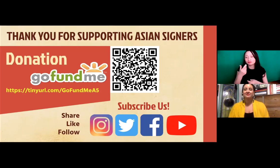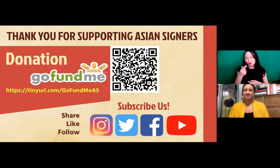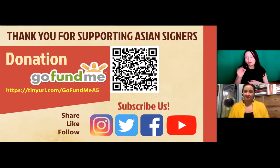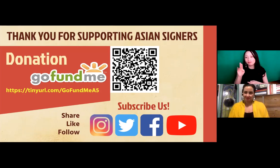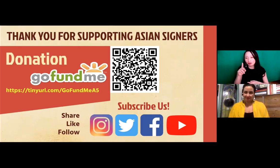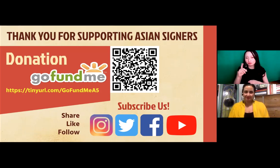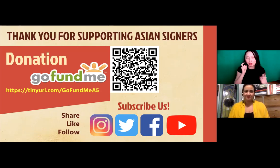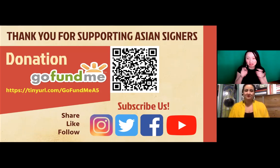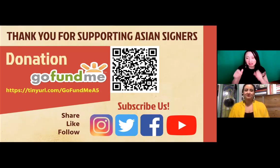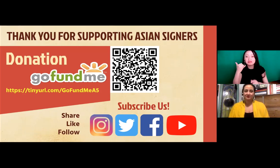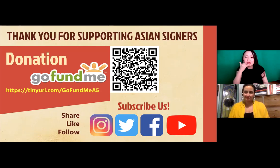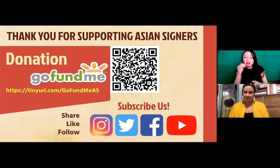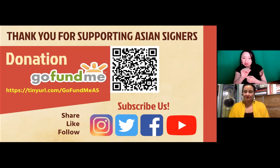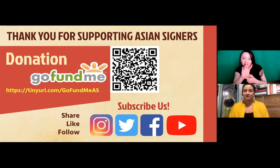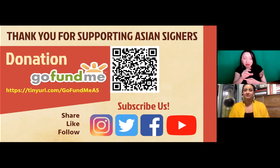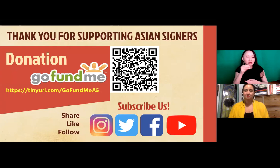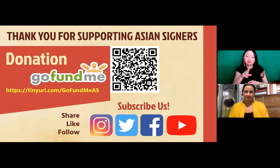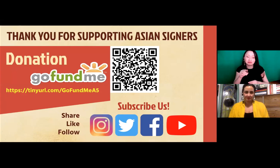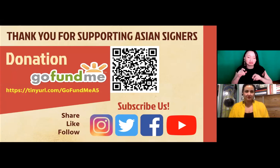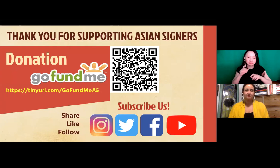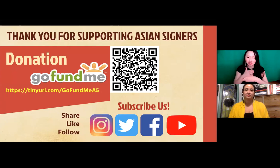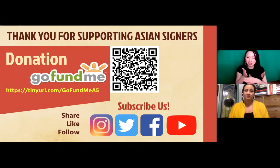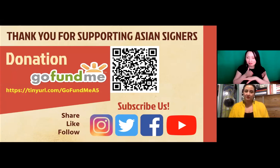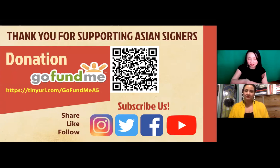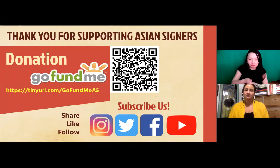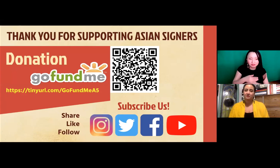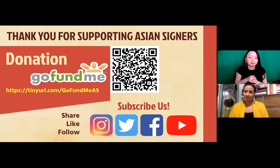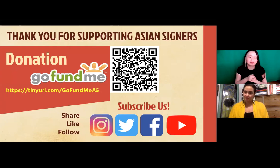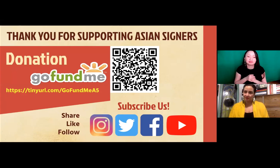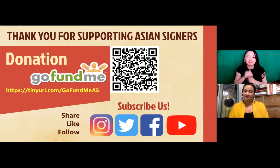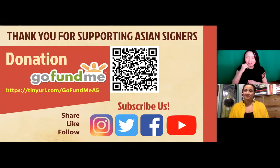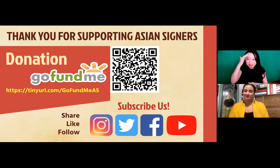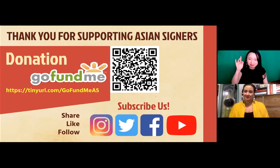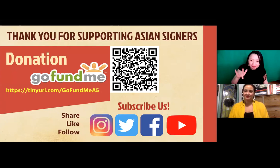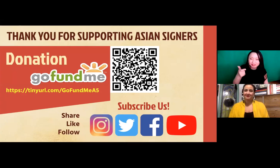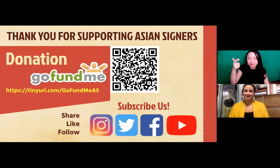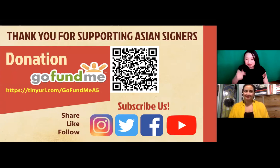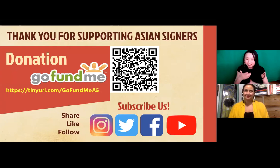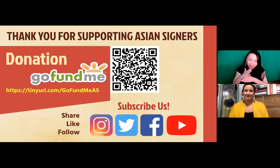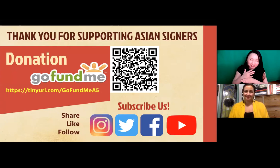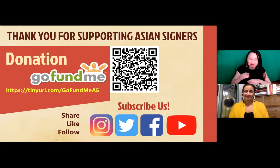Asian Americans, we do have a donation. GoFundMe, and so you can take a picture of